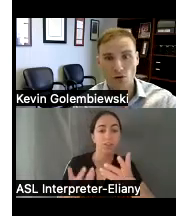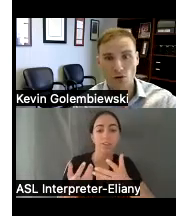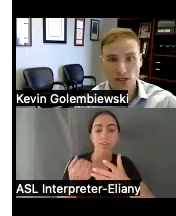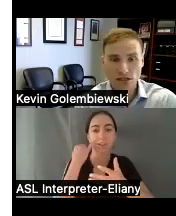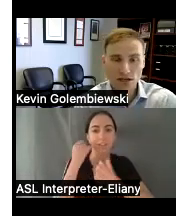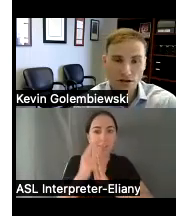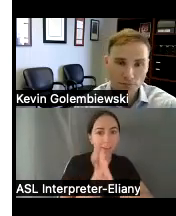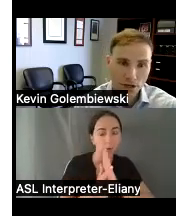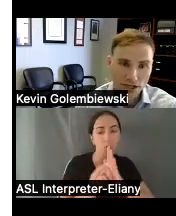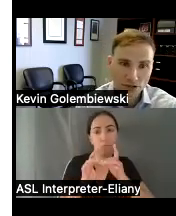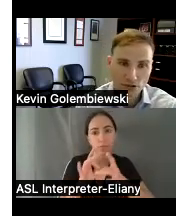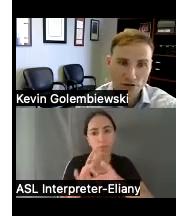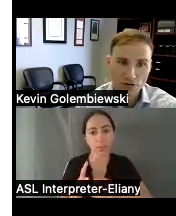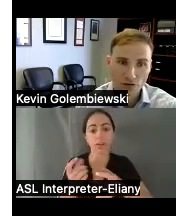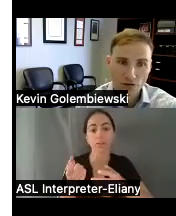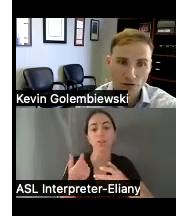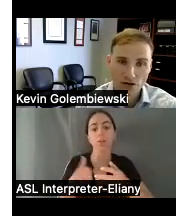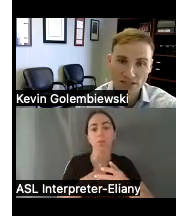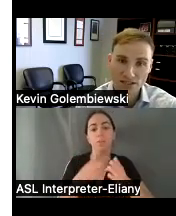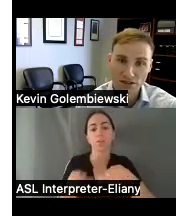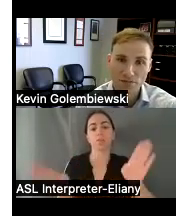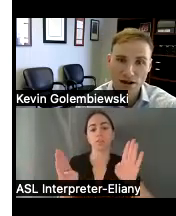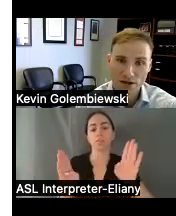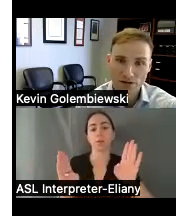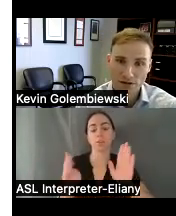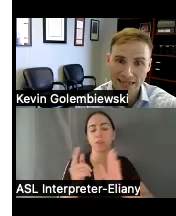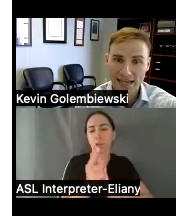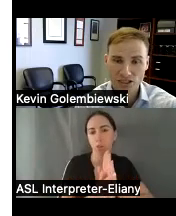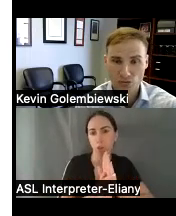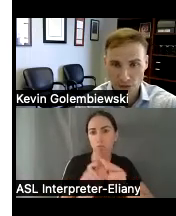role is a public interest law firm requires us to think about whether litigation would